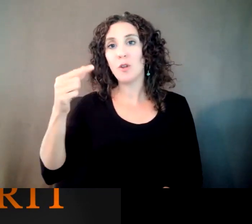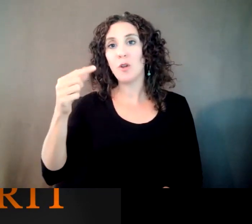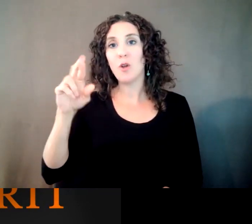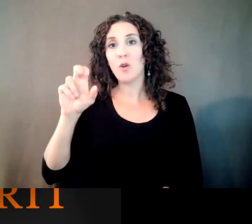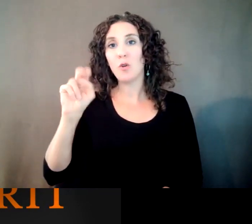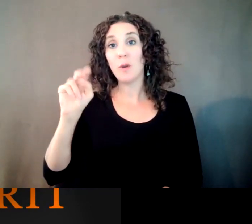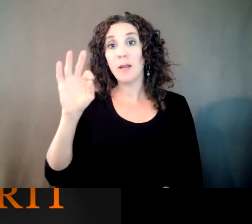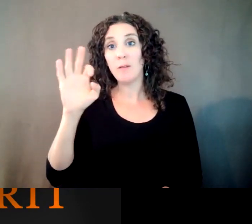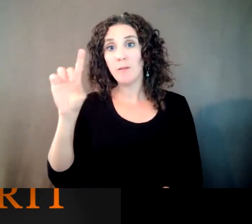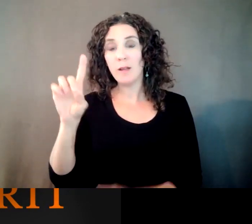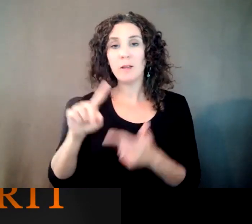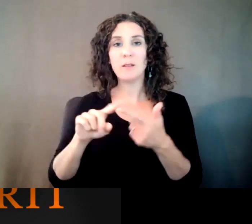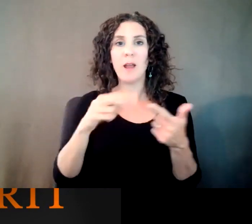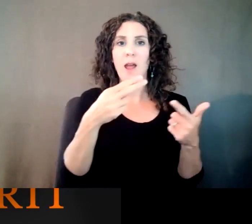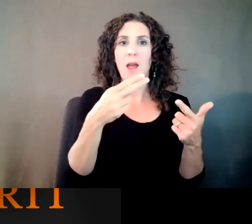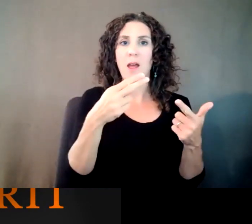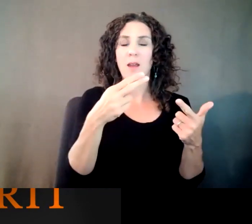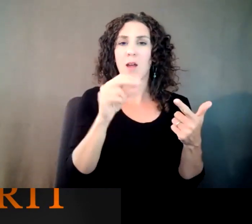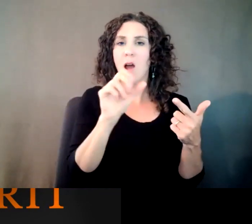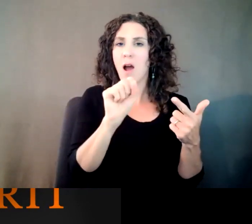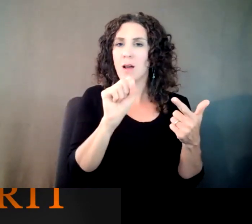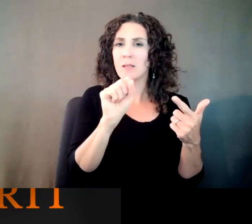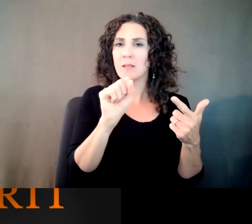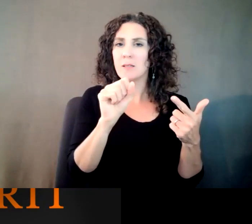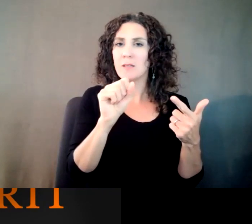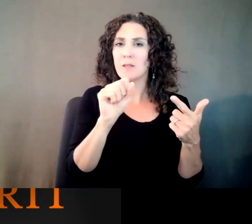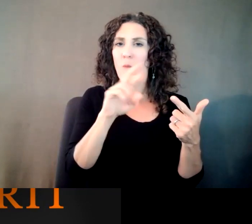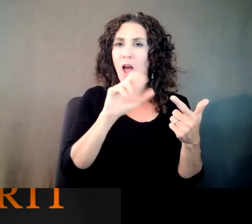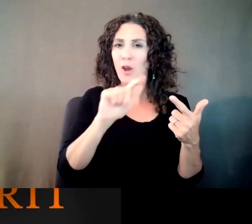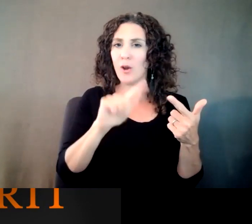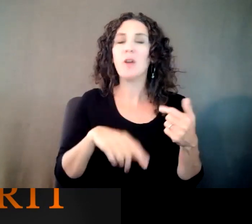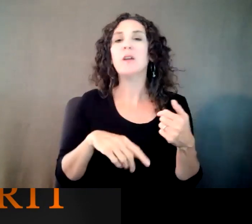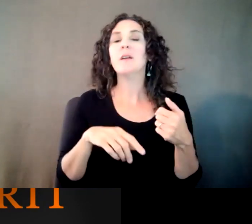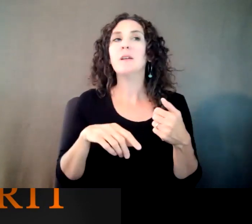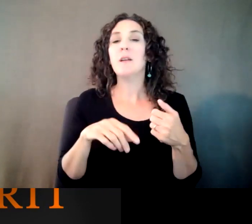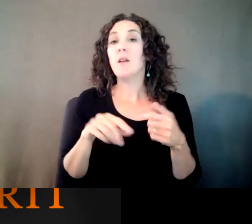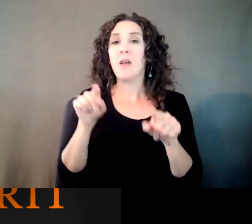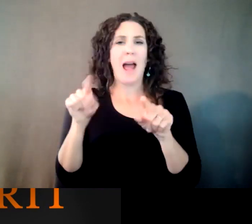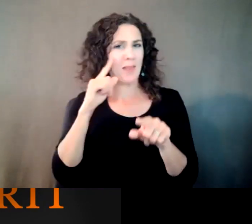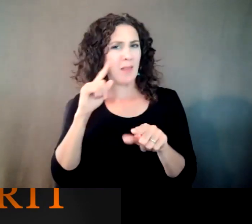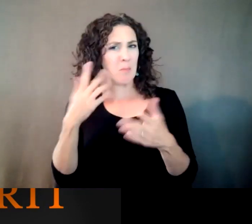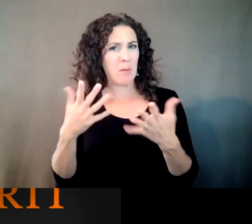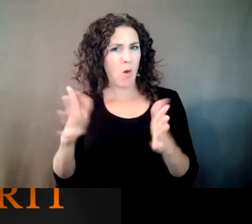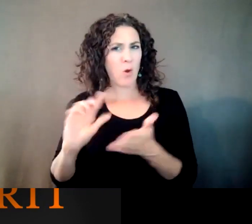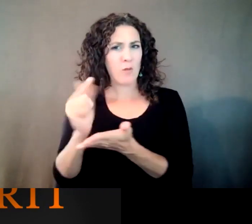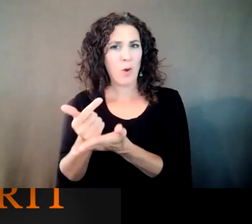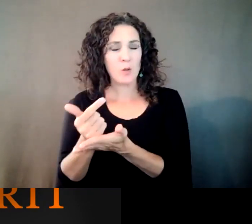they finished this past spring. And they didn't -- we had the character drawings were actually